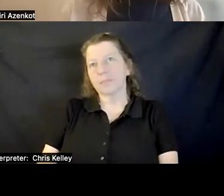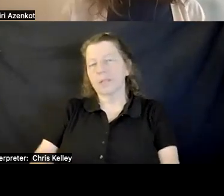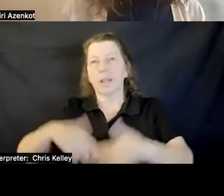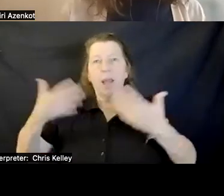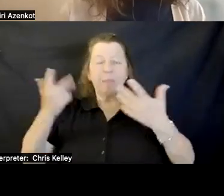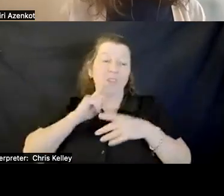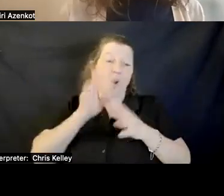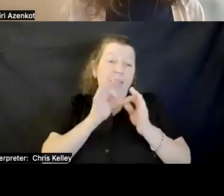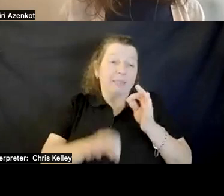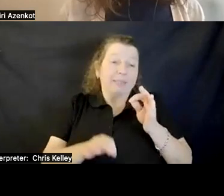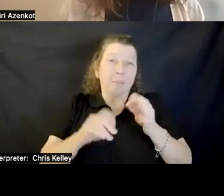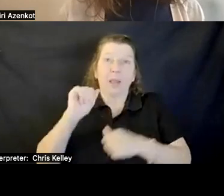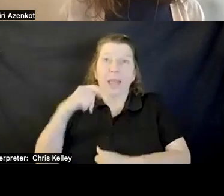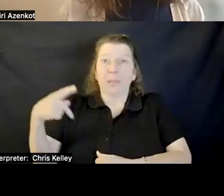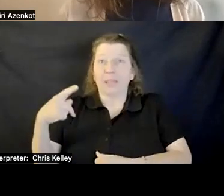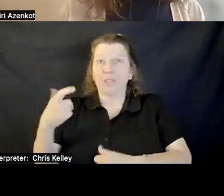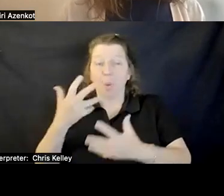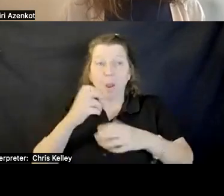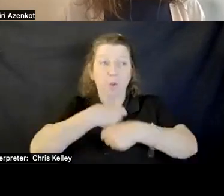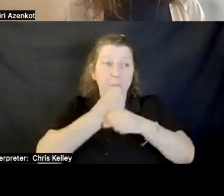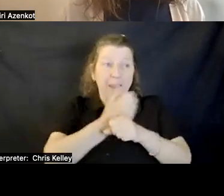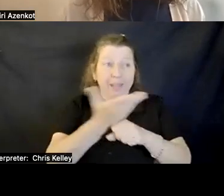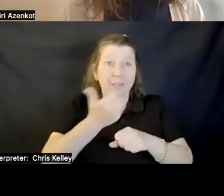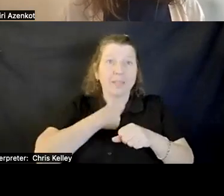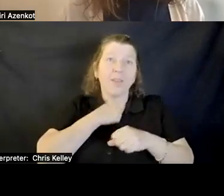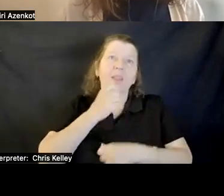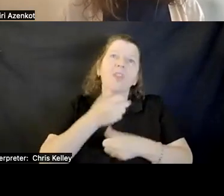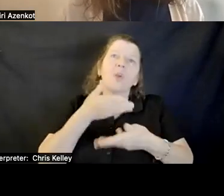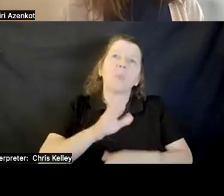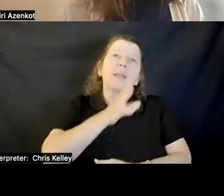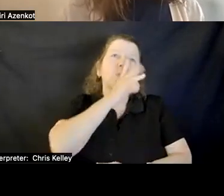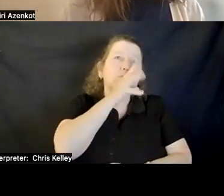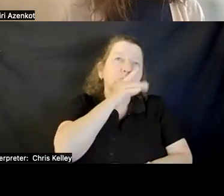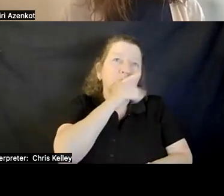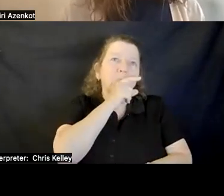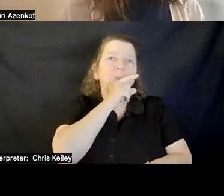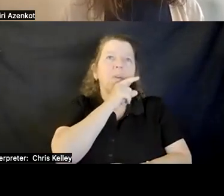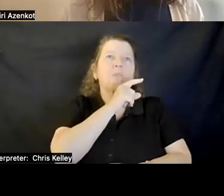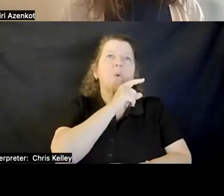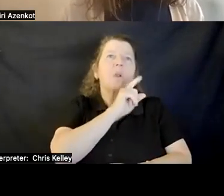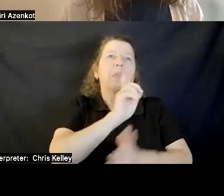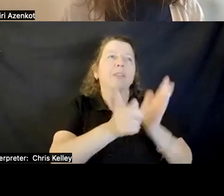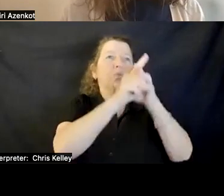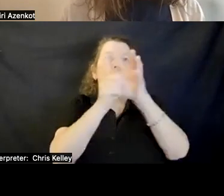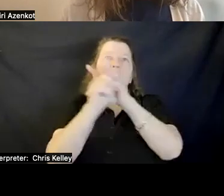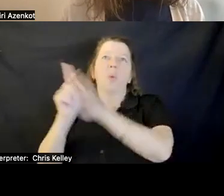to make it themselves, with or be ways to enable them to make them, customize them?